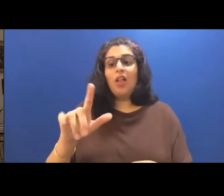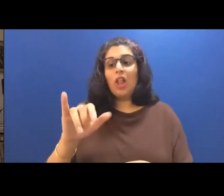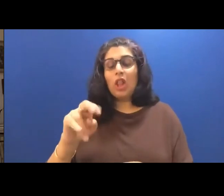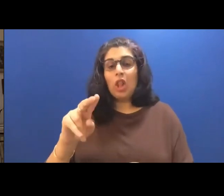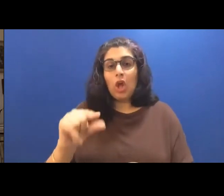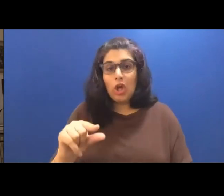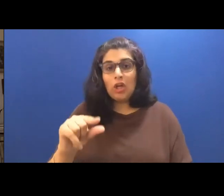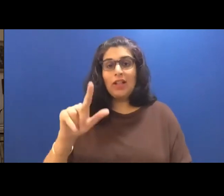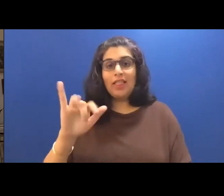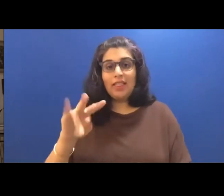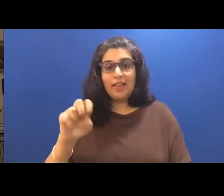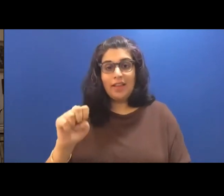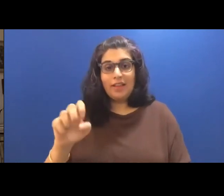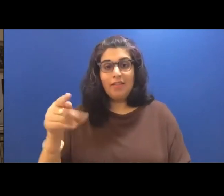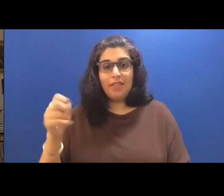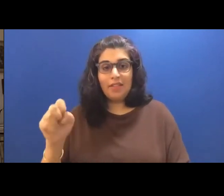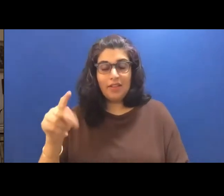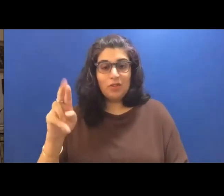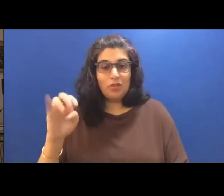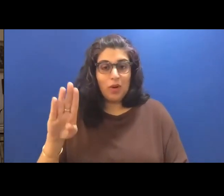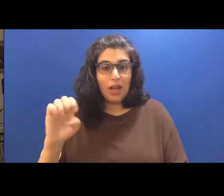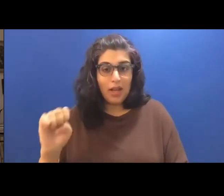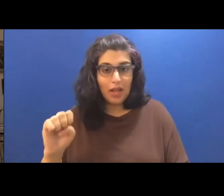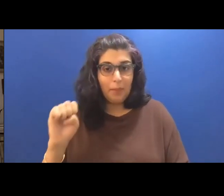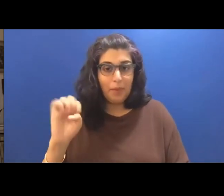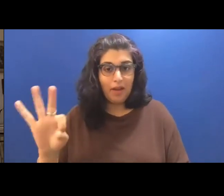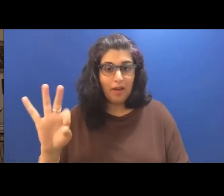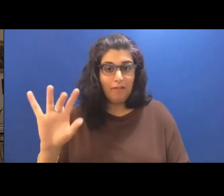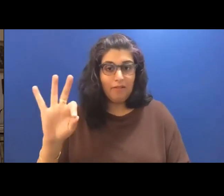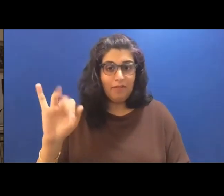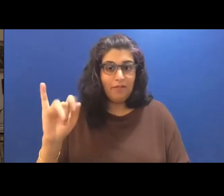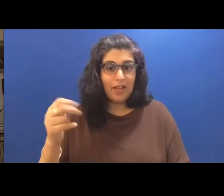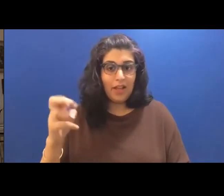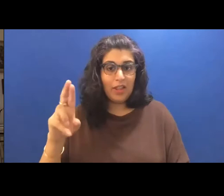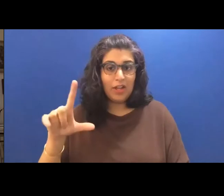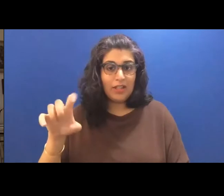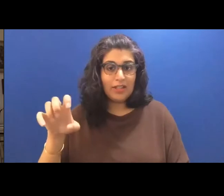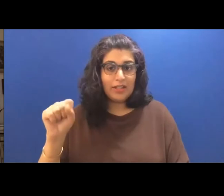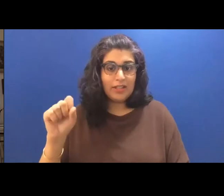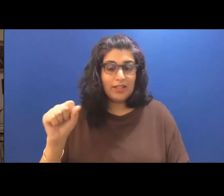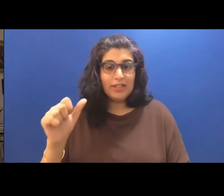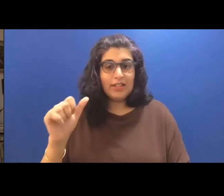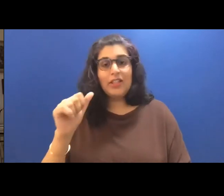for the National Book Critics Circle Award, John Leonard prize and the winner of the 2021